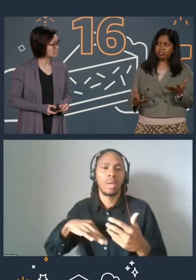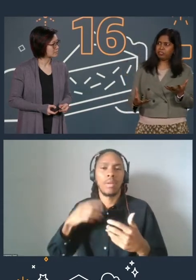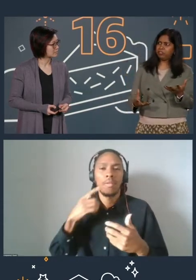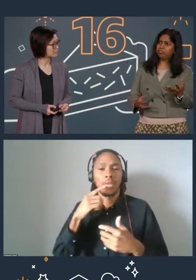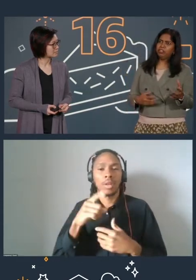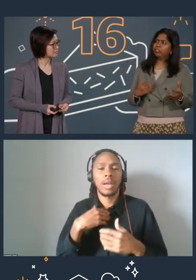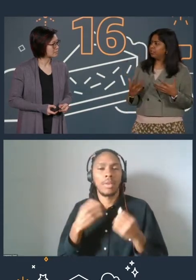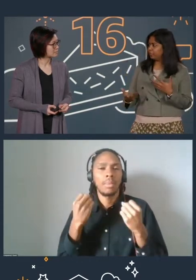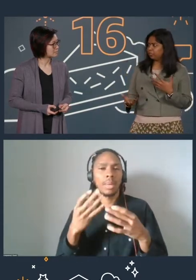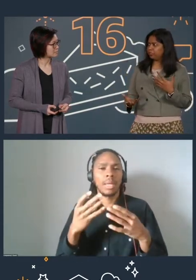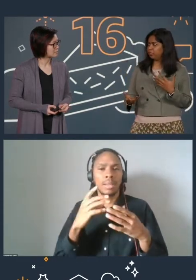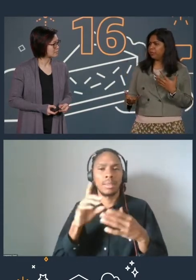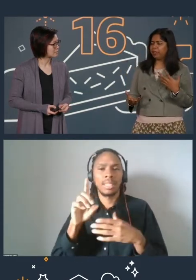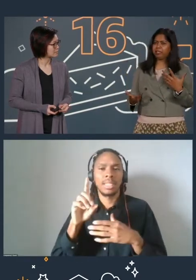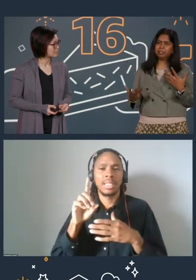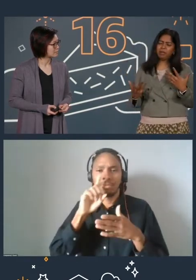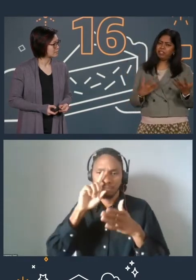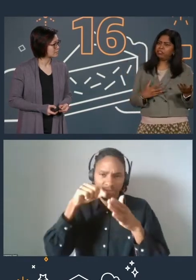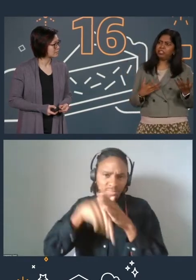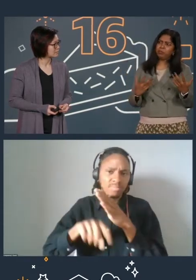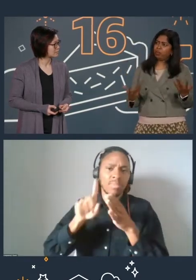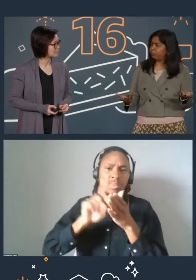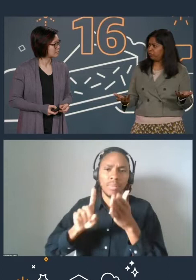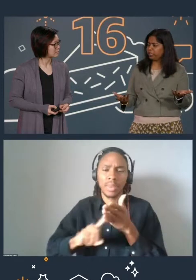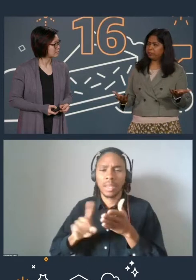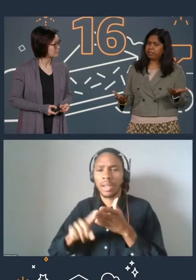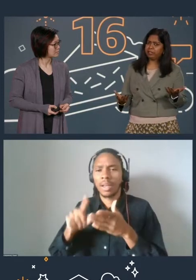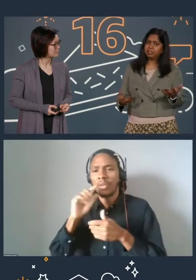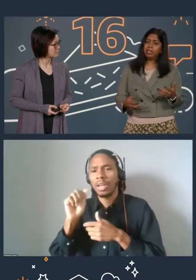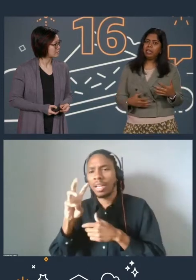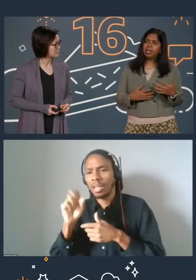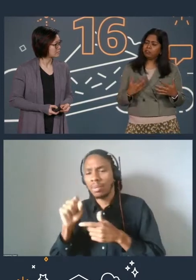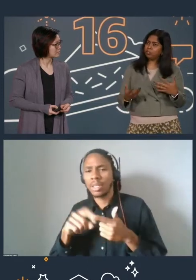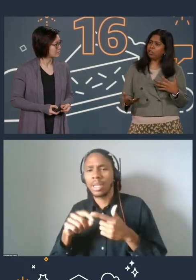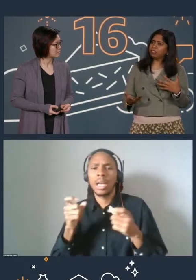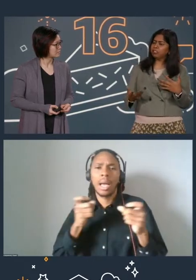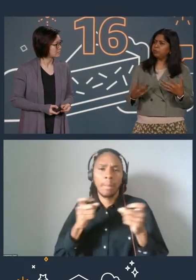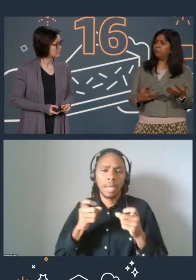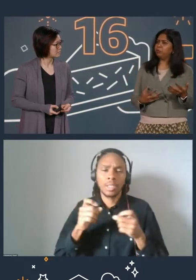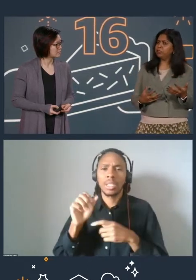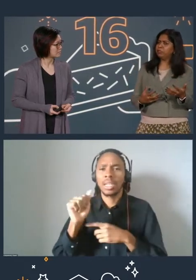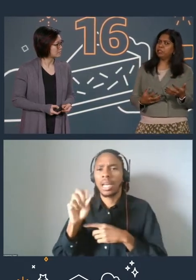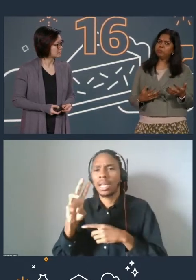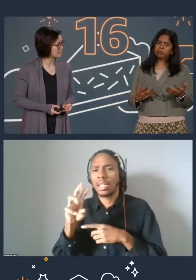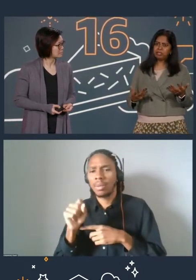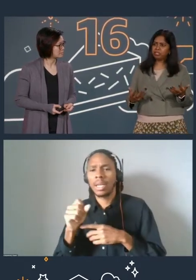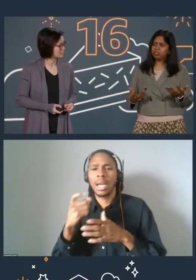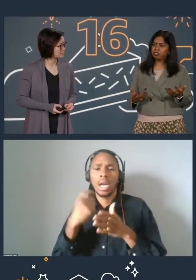on architecting on EBS, managing and monitoring EBS and even cost and performance optimization